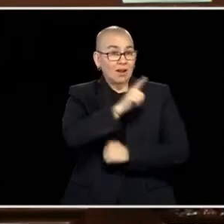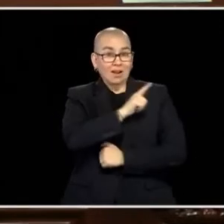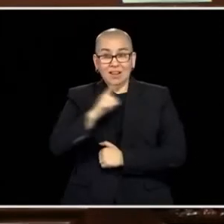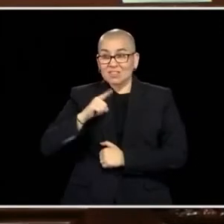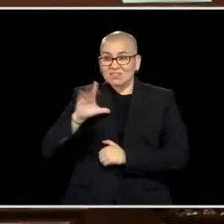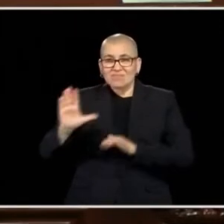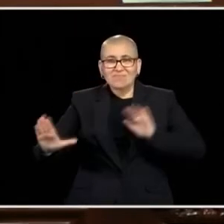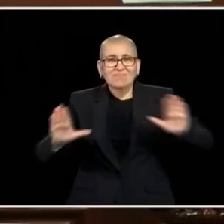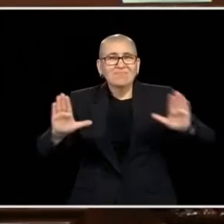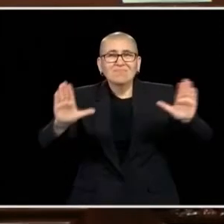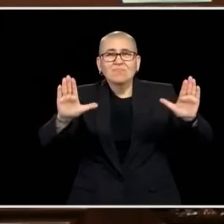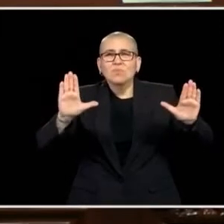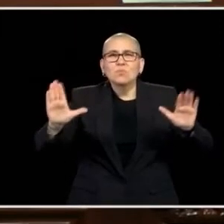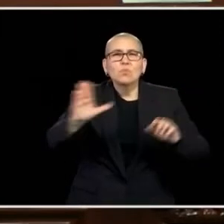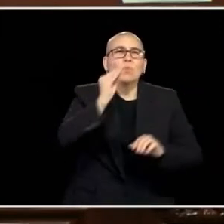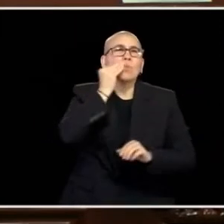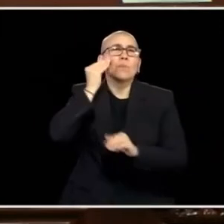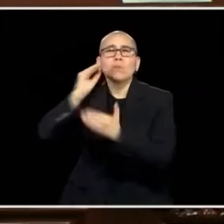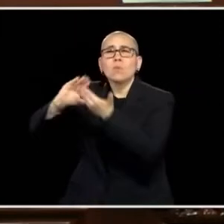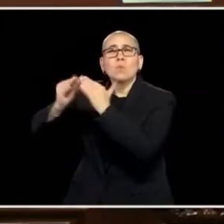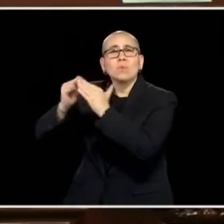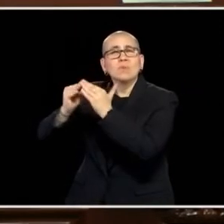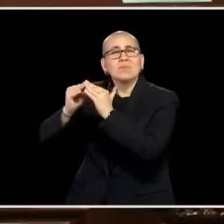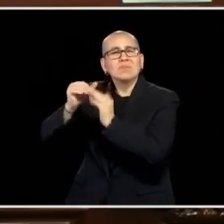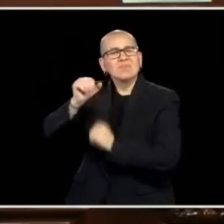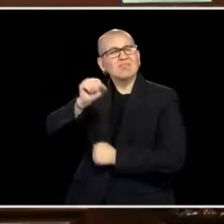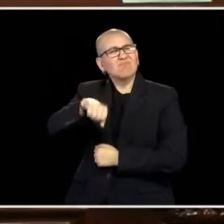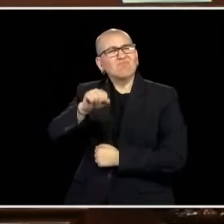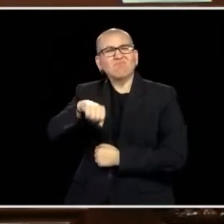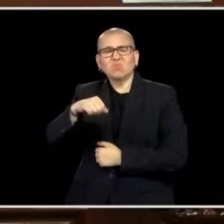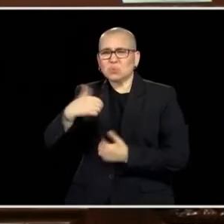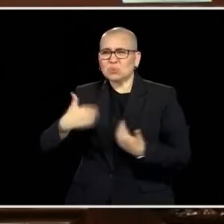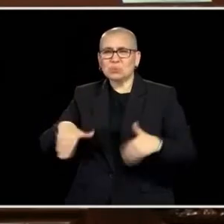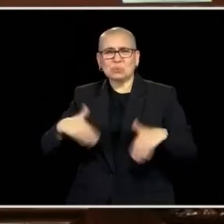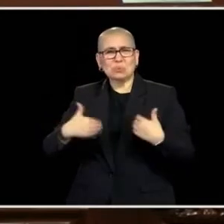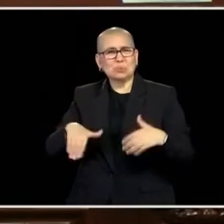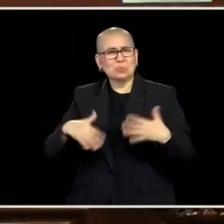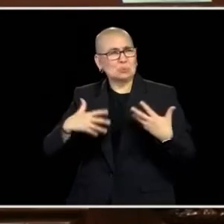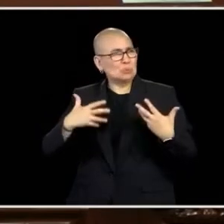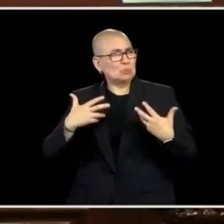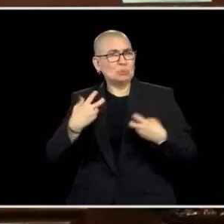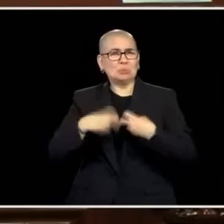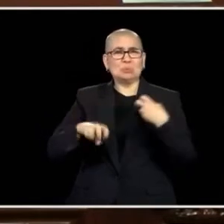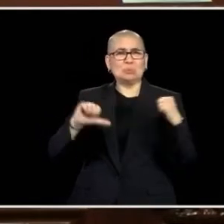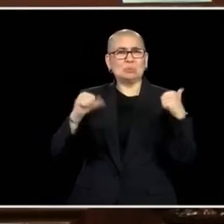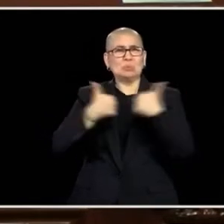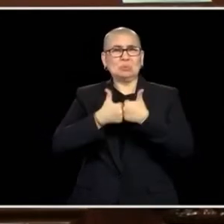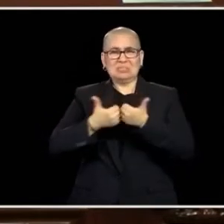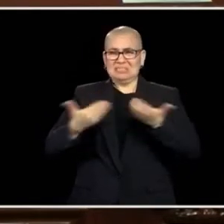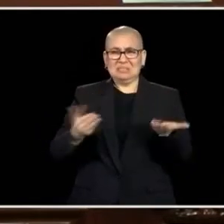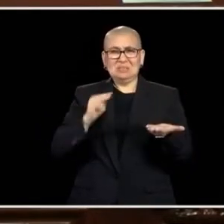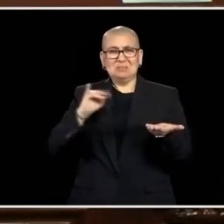TOUGH NATIONALLY, THEY'RE TOUGH IN MINNESOTA. PUBLIC SAFETY IS A COMPLEX AND EVOLVING ISSUE IN 2022.